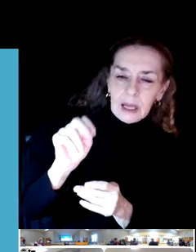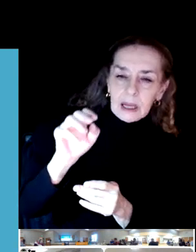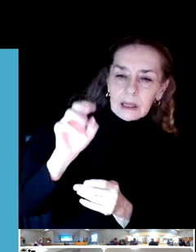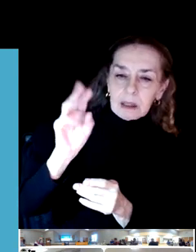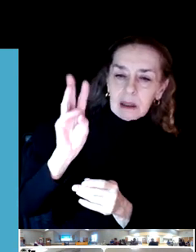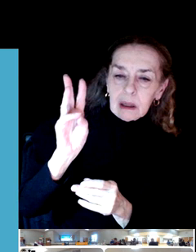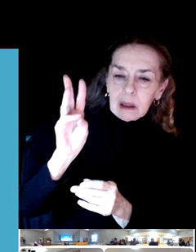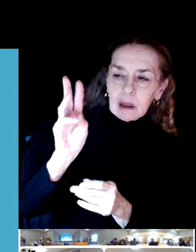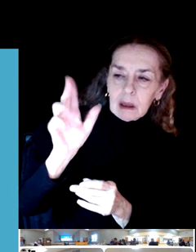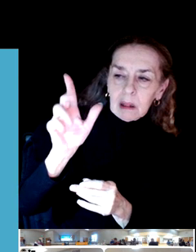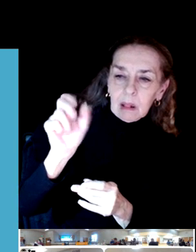Six o'clock.